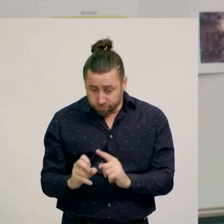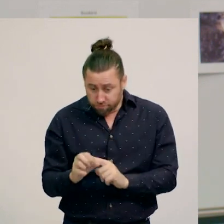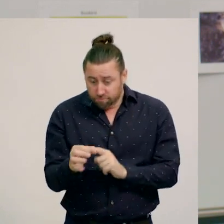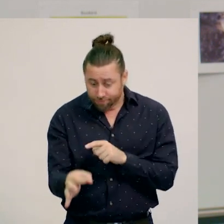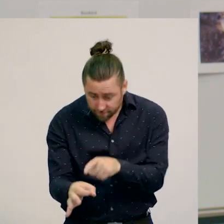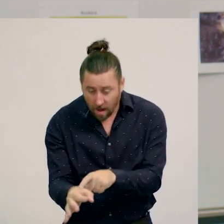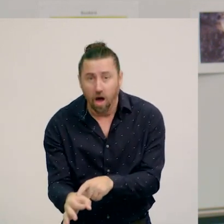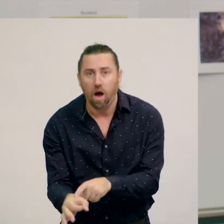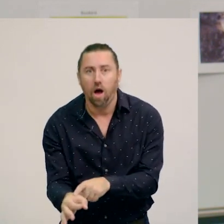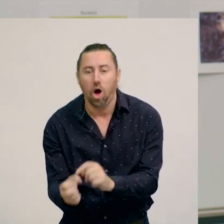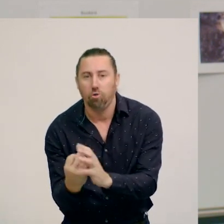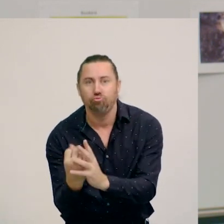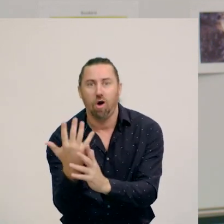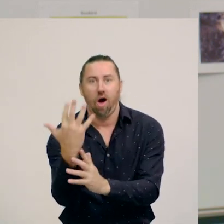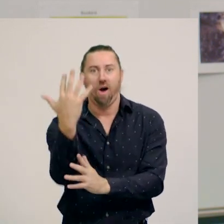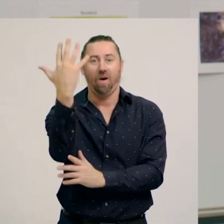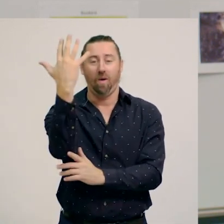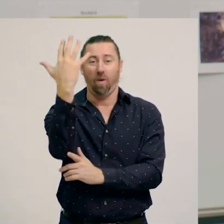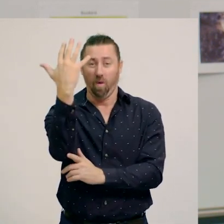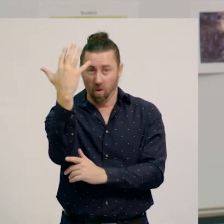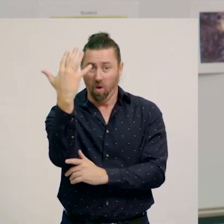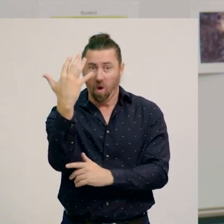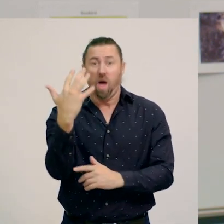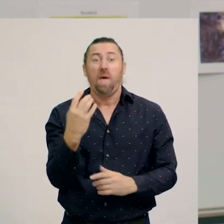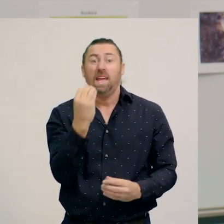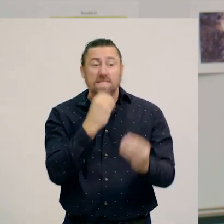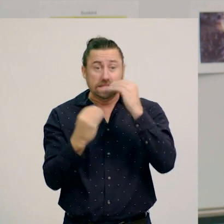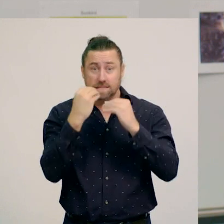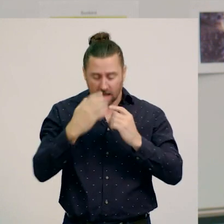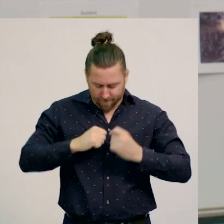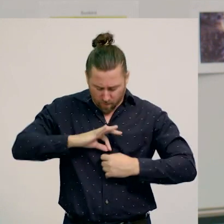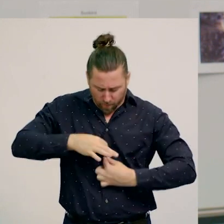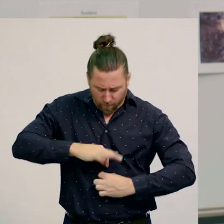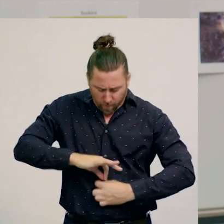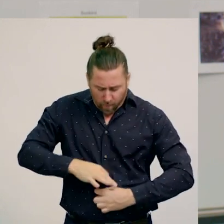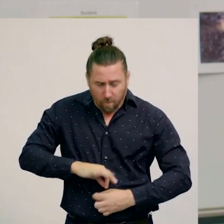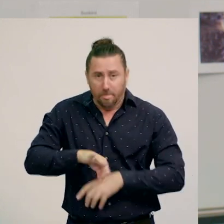Some seeds even require the digestive processes of the cassowary to sprout.